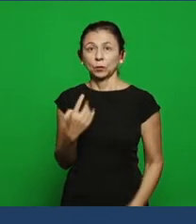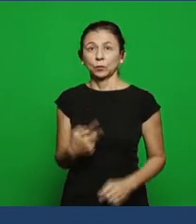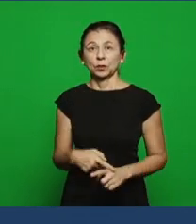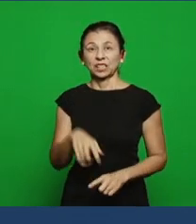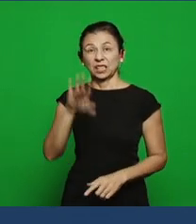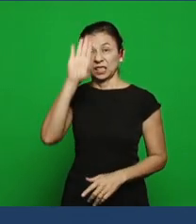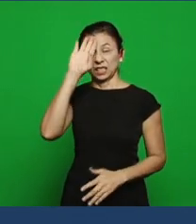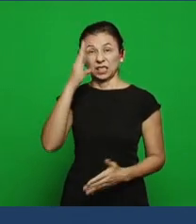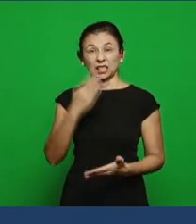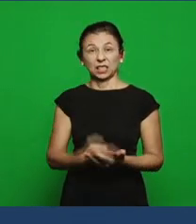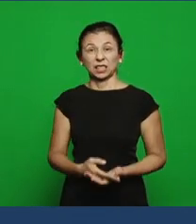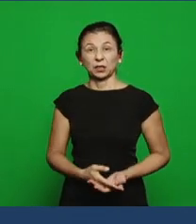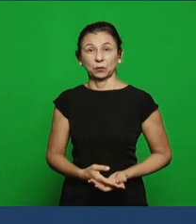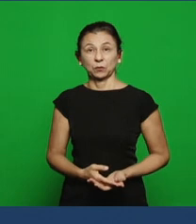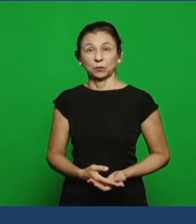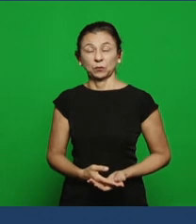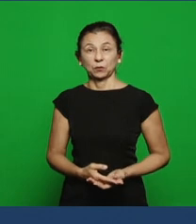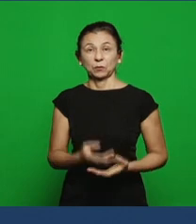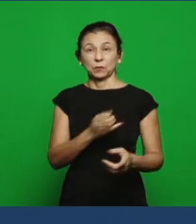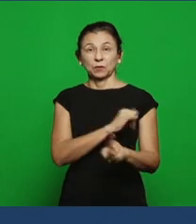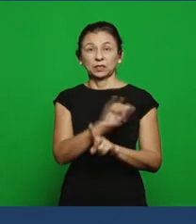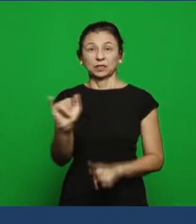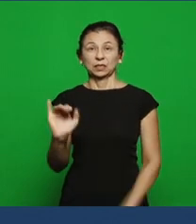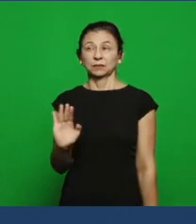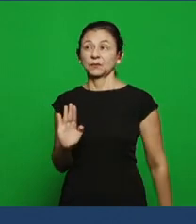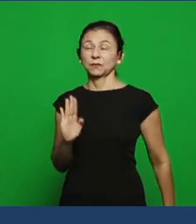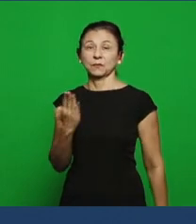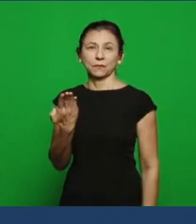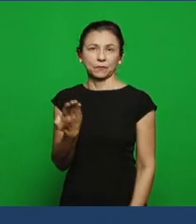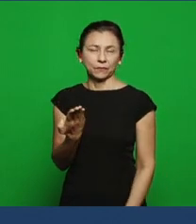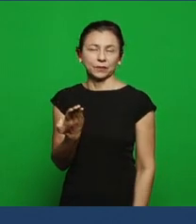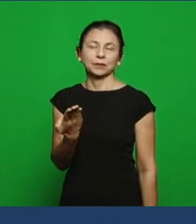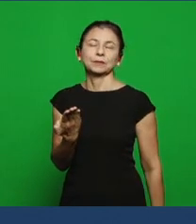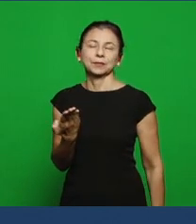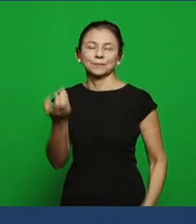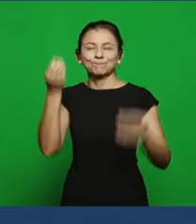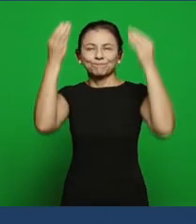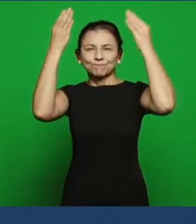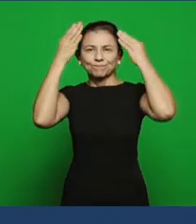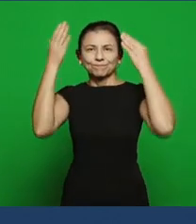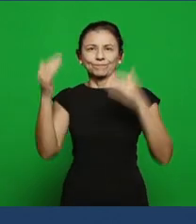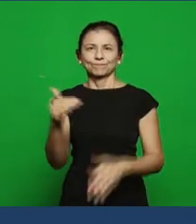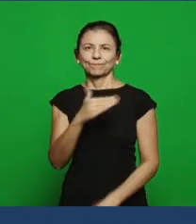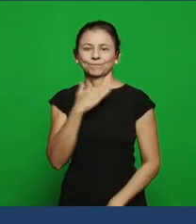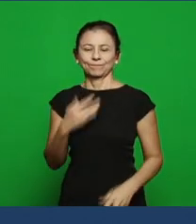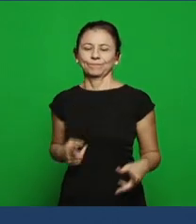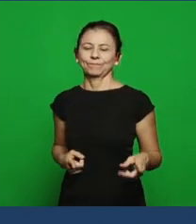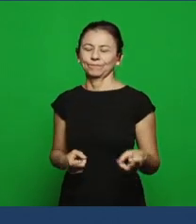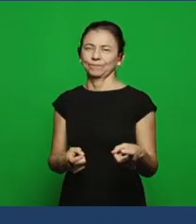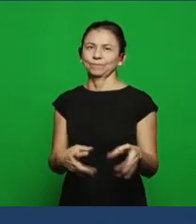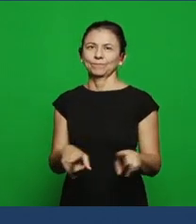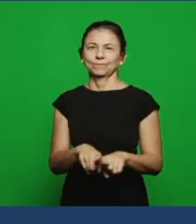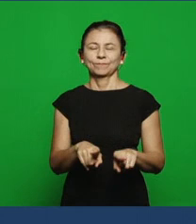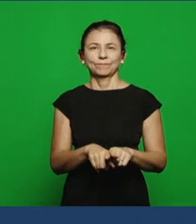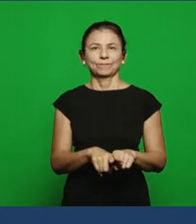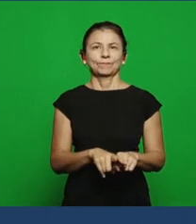in a false prophecy, which led the King to death in a war; another result that can be